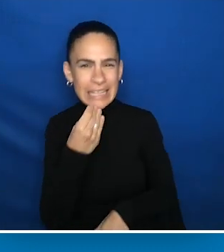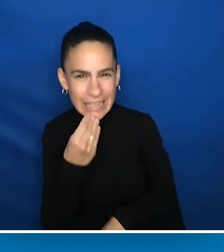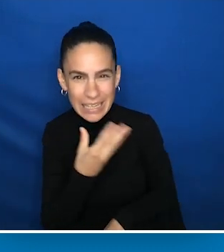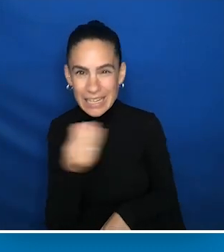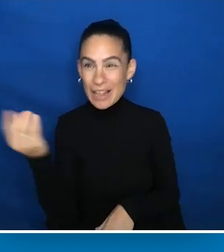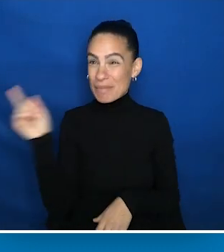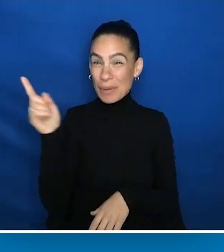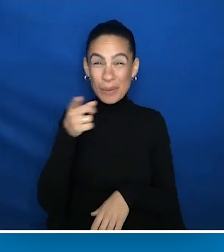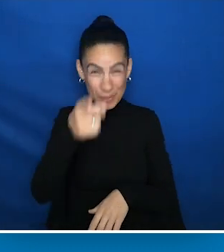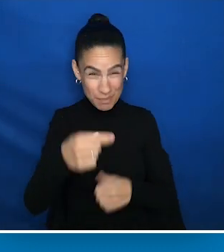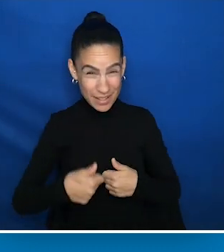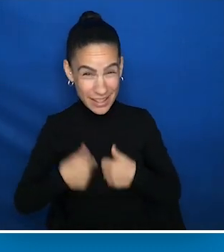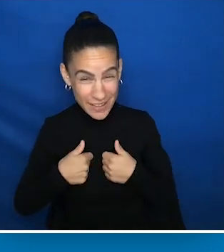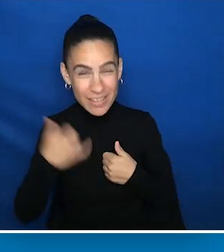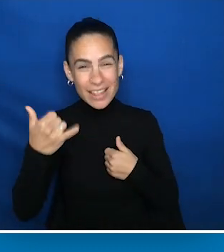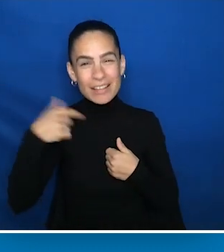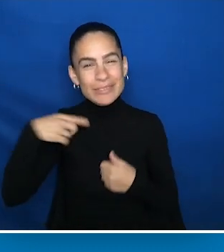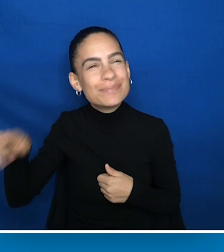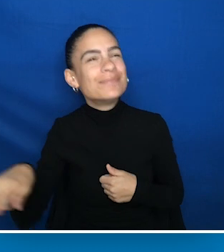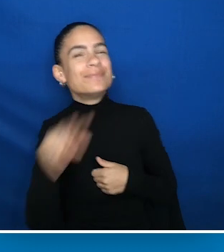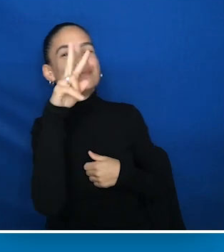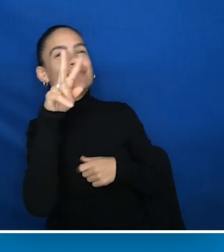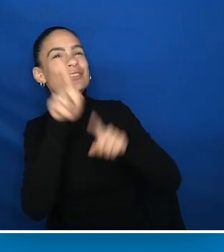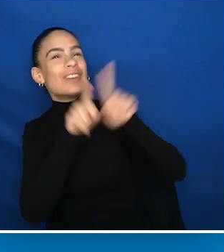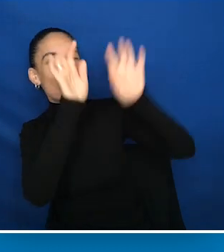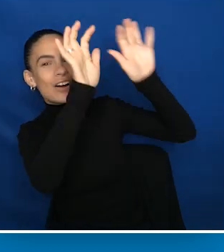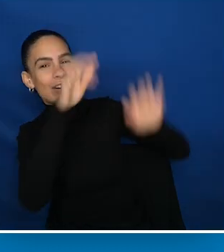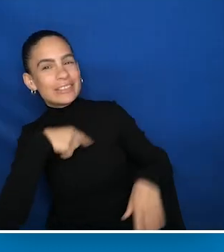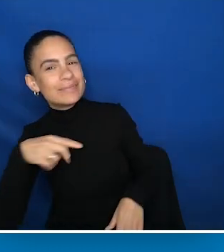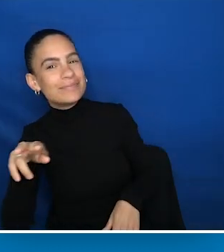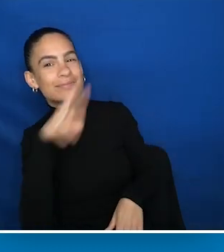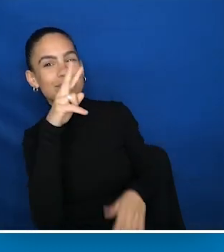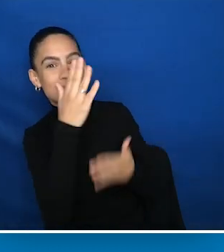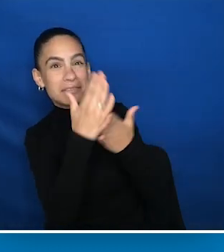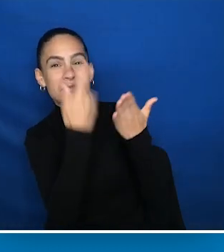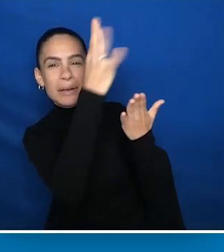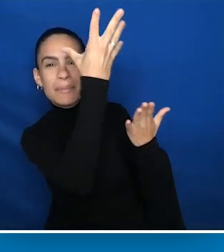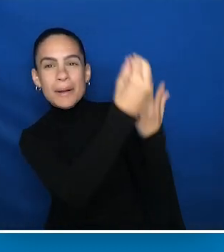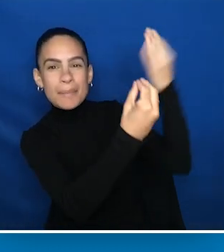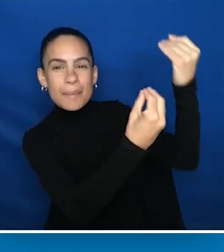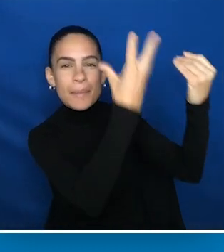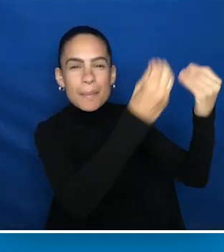though not burning any longer, some still send their light. So I'm looking to the past and the future.